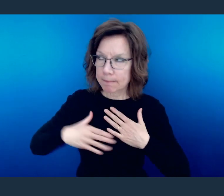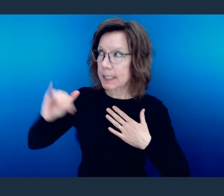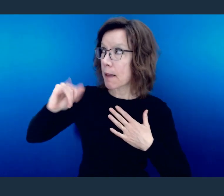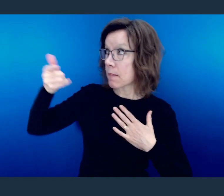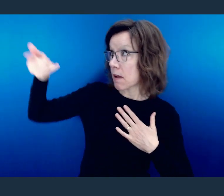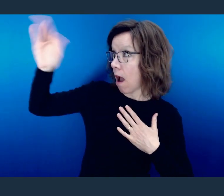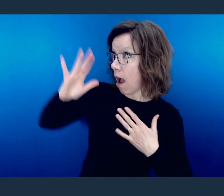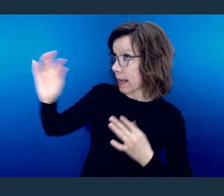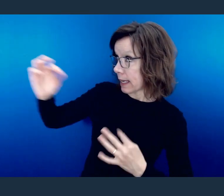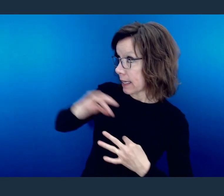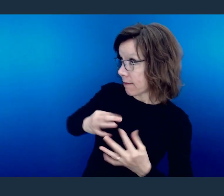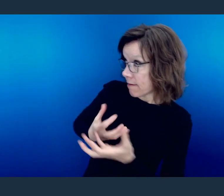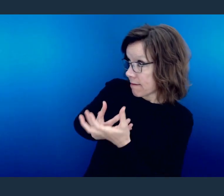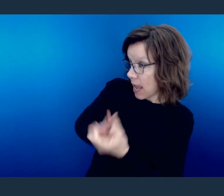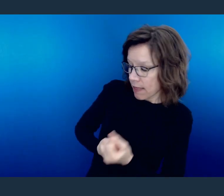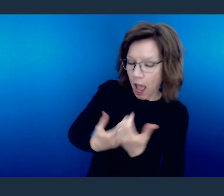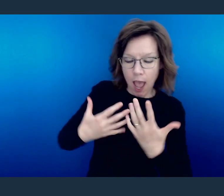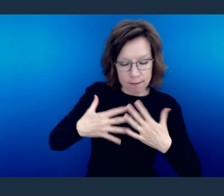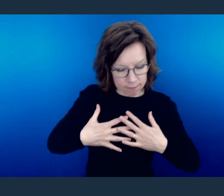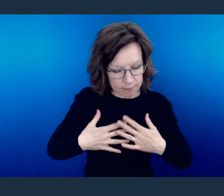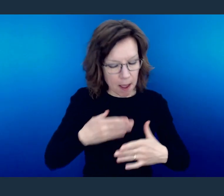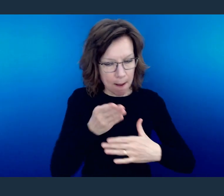of faith that God has assigned.